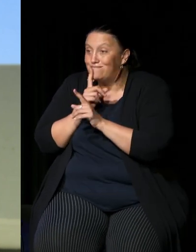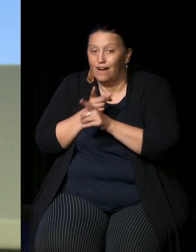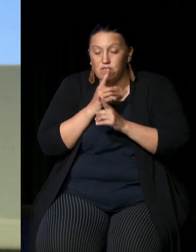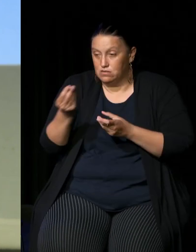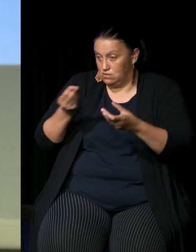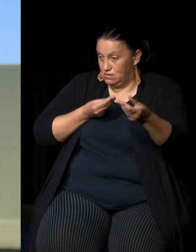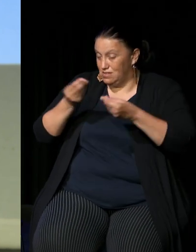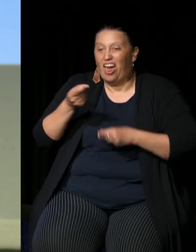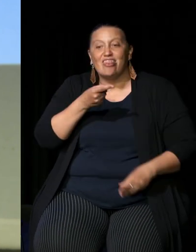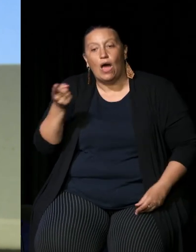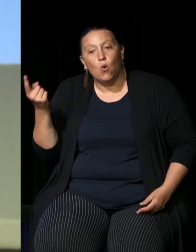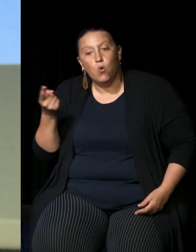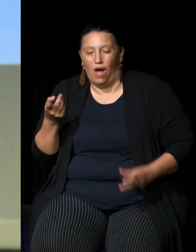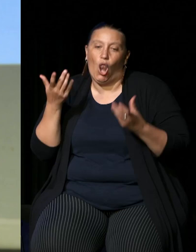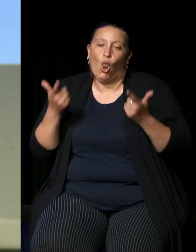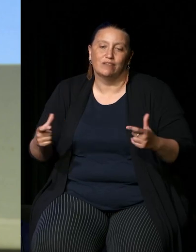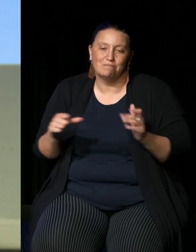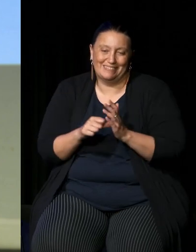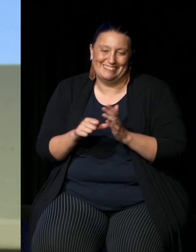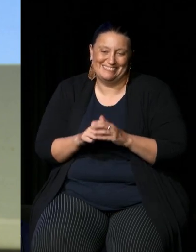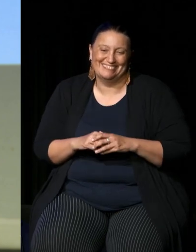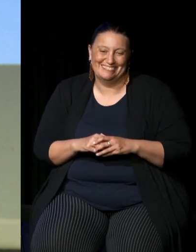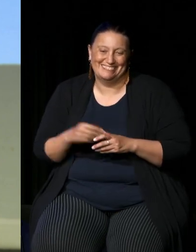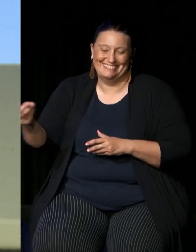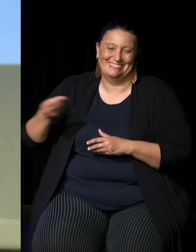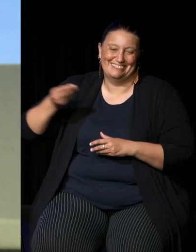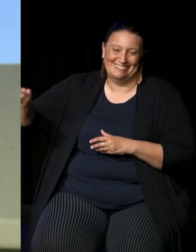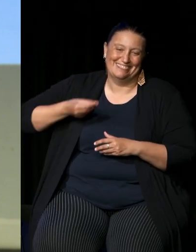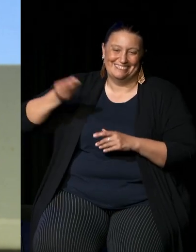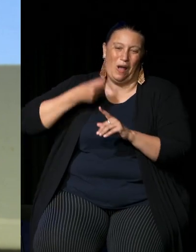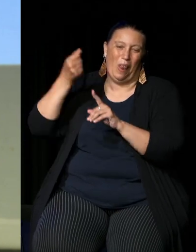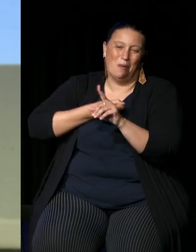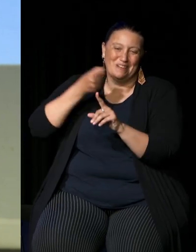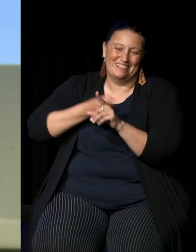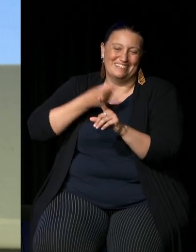a lot of money and it takes a lot of effort to bring people together from around the country to